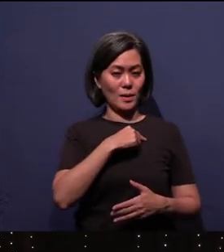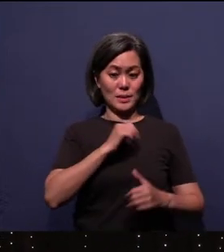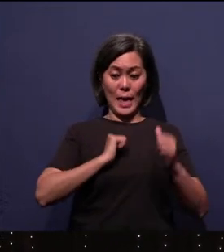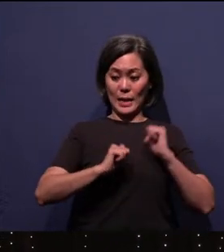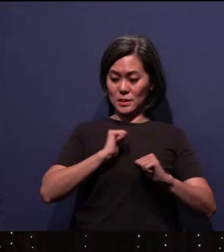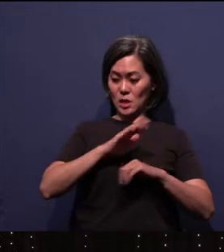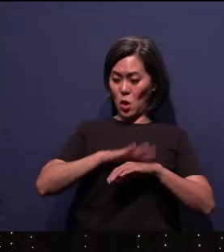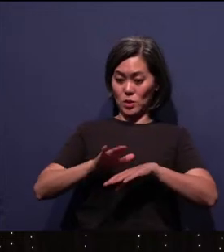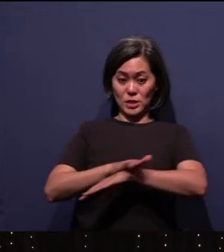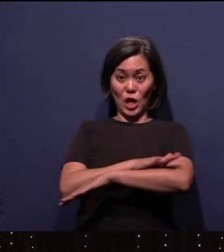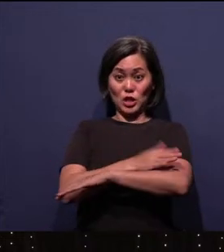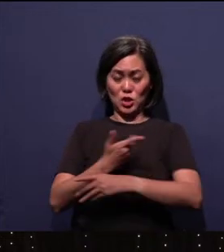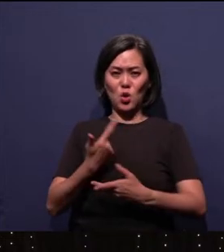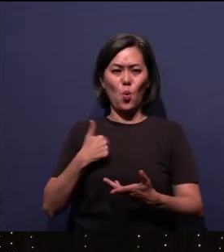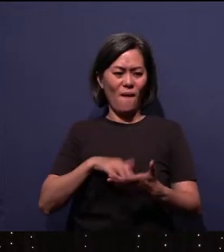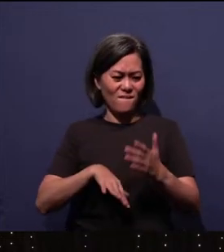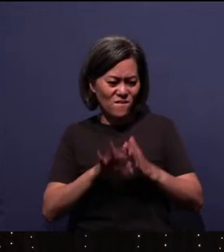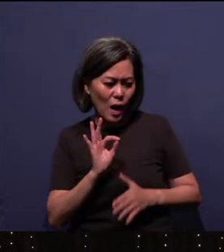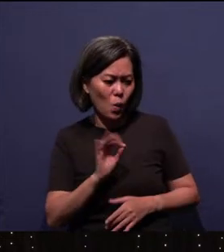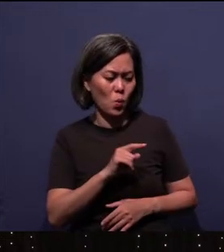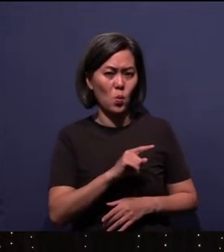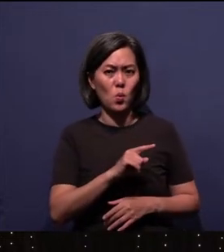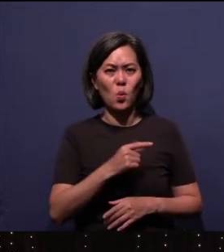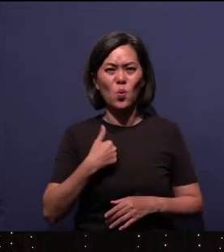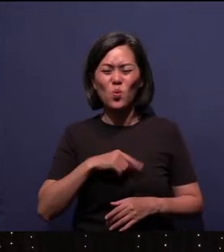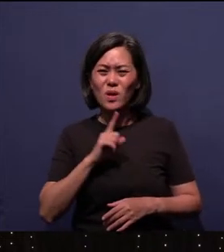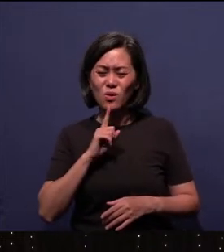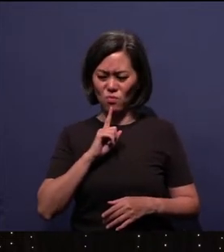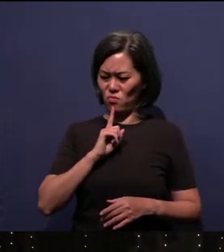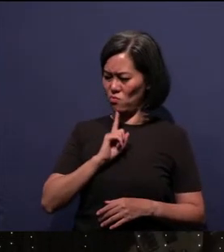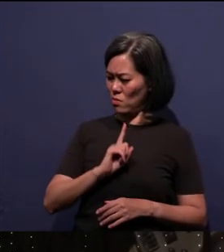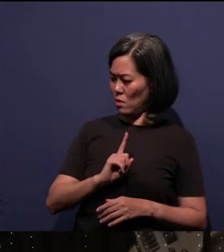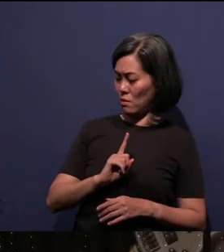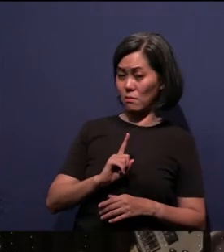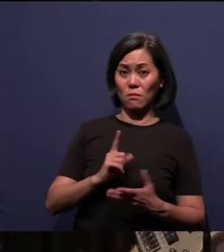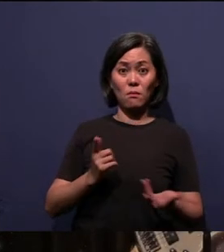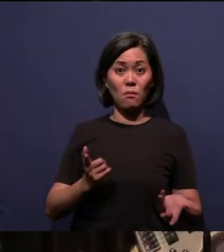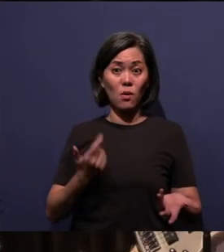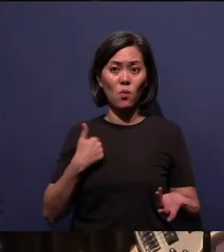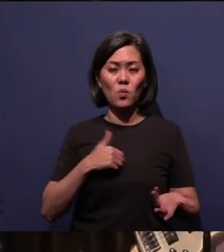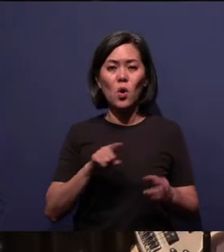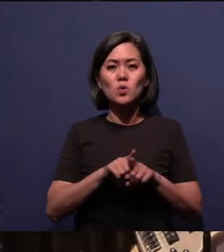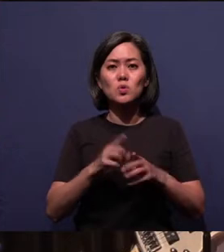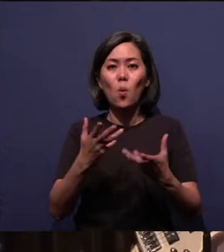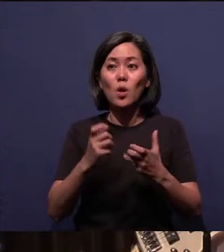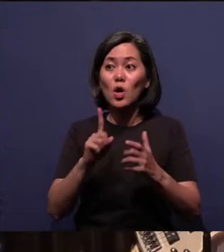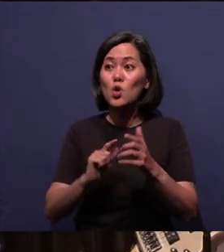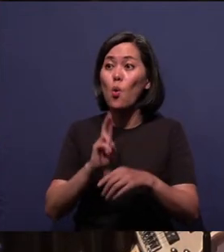We found that, are we real because we also wanted to go up and take the cross